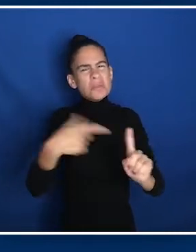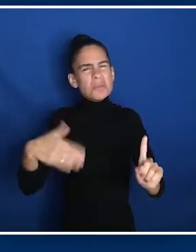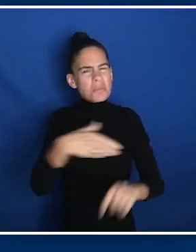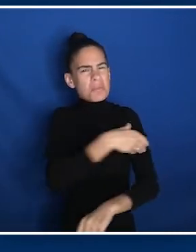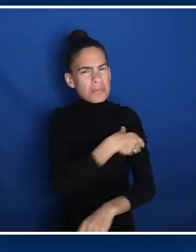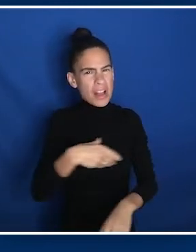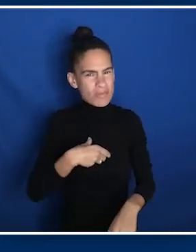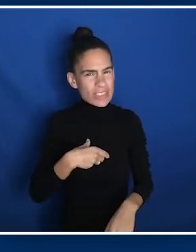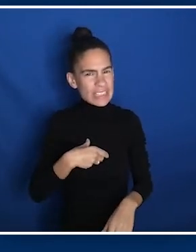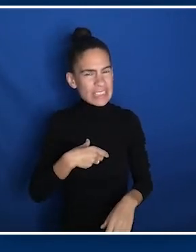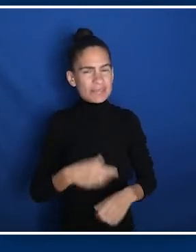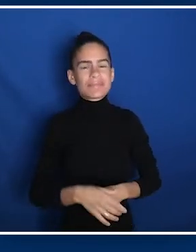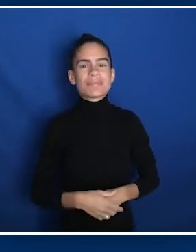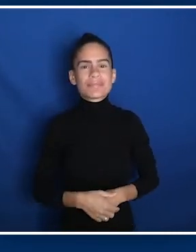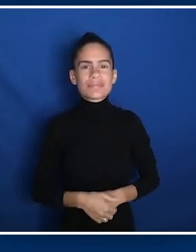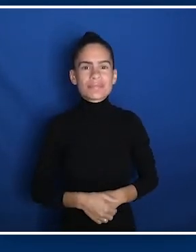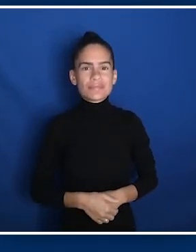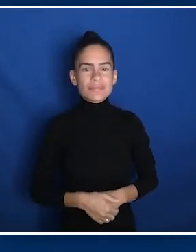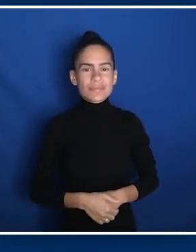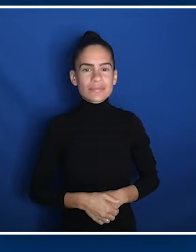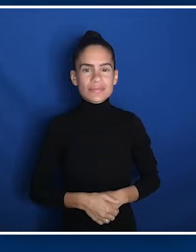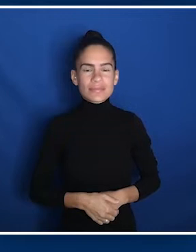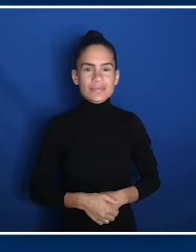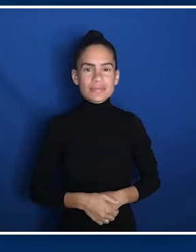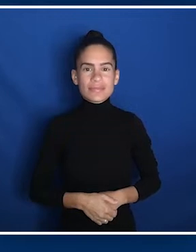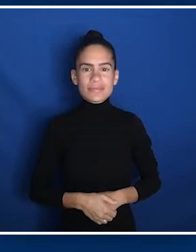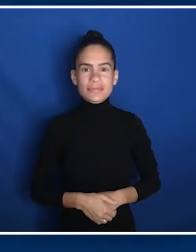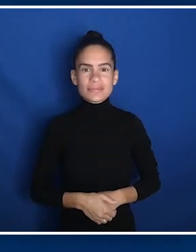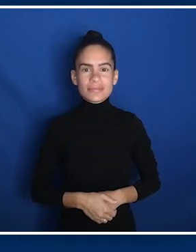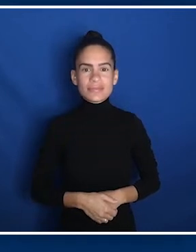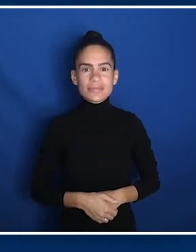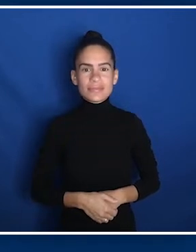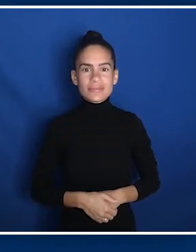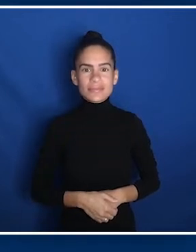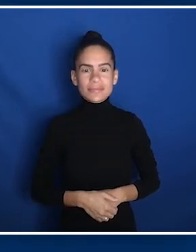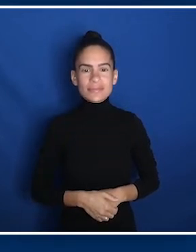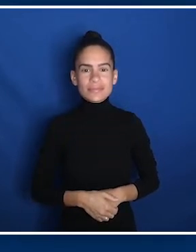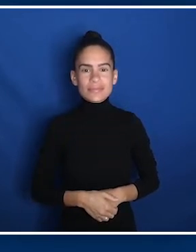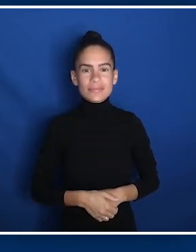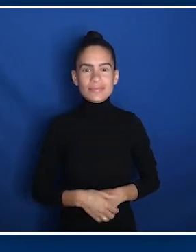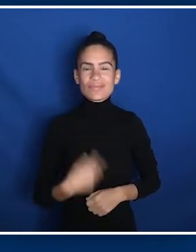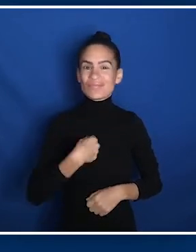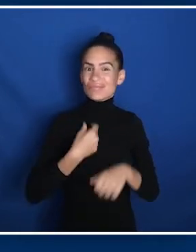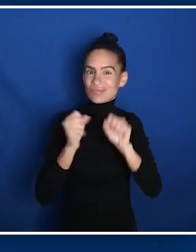[Audio Description]